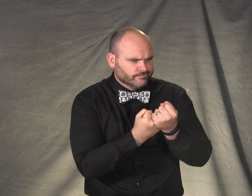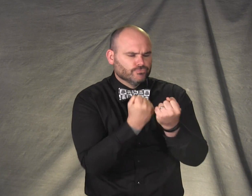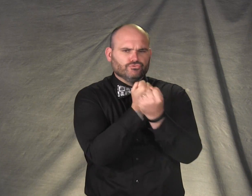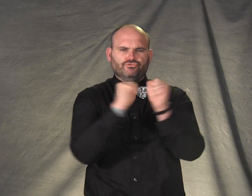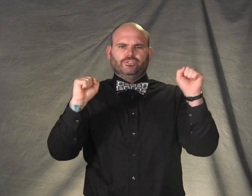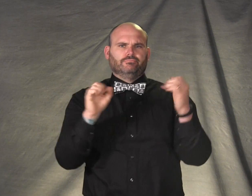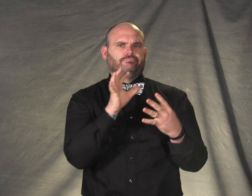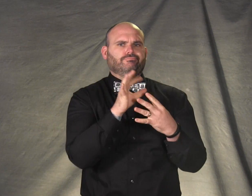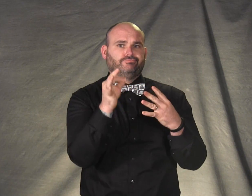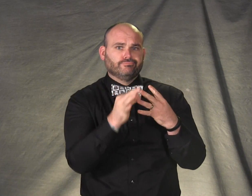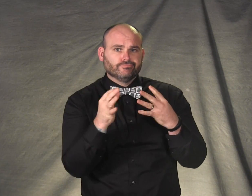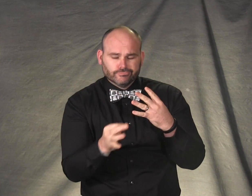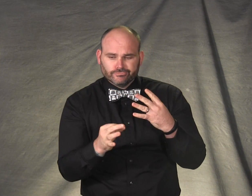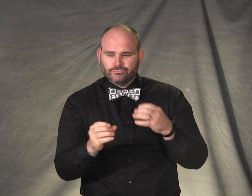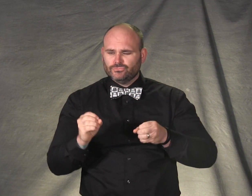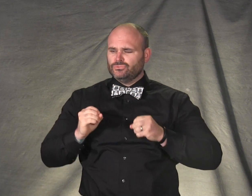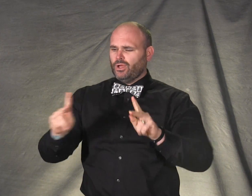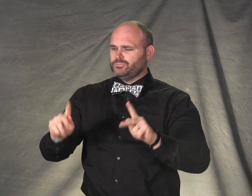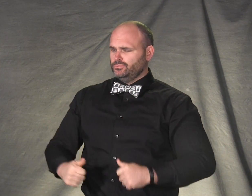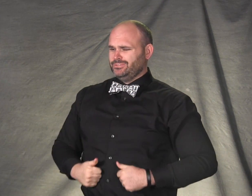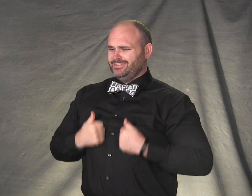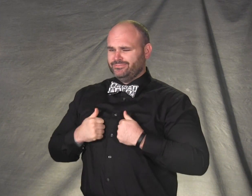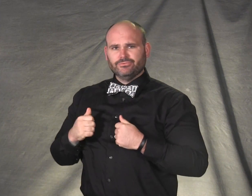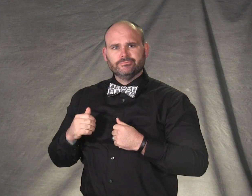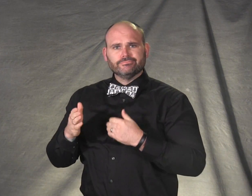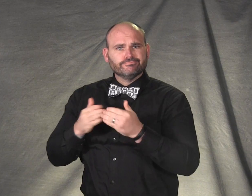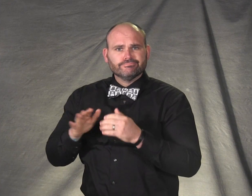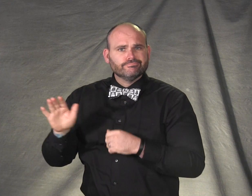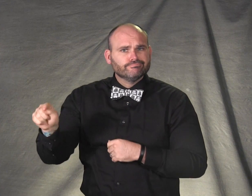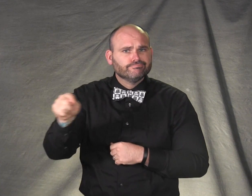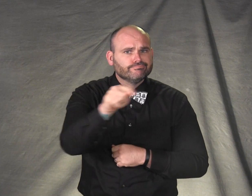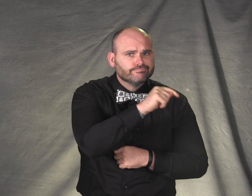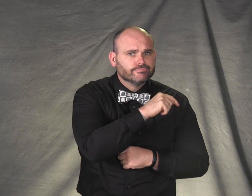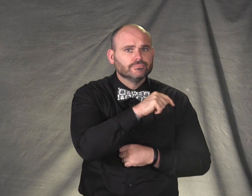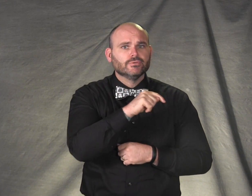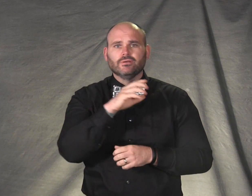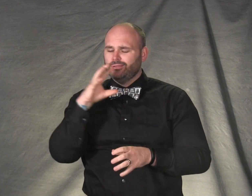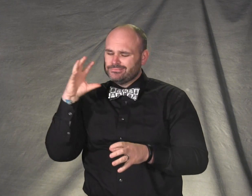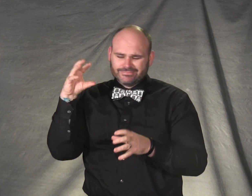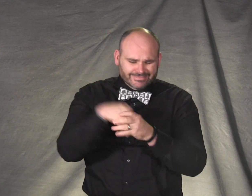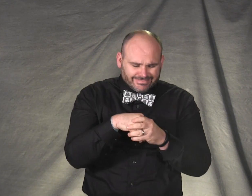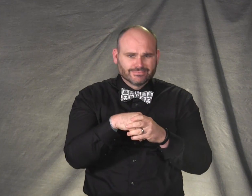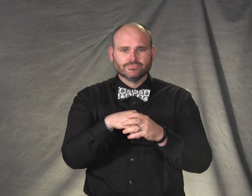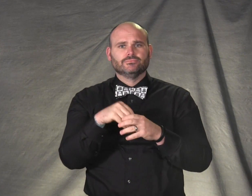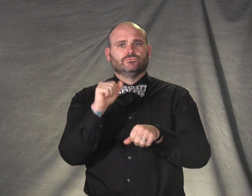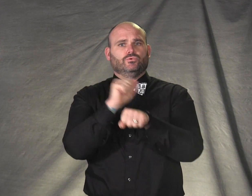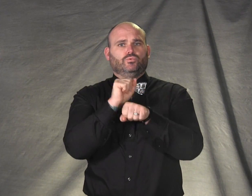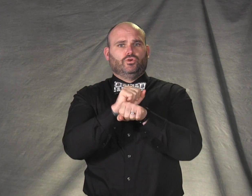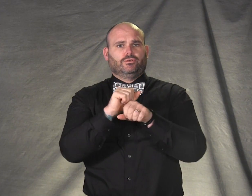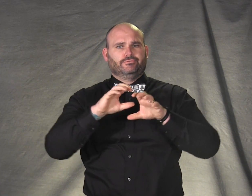freedom of choice and opportunity to live, work, and participate